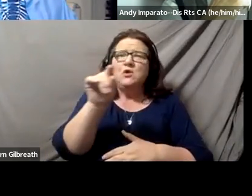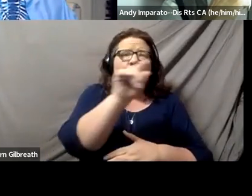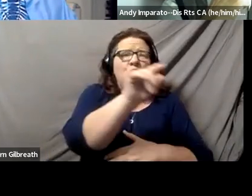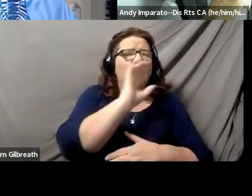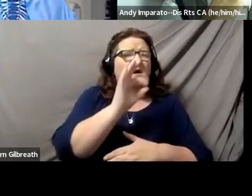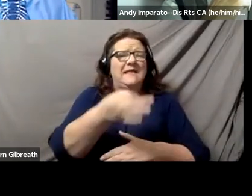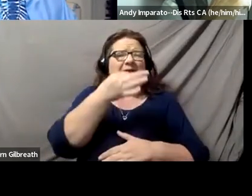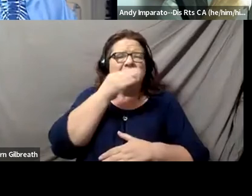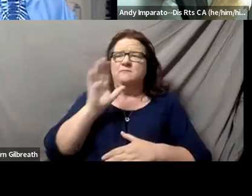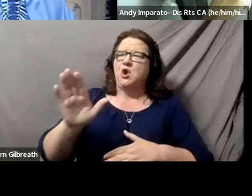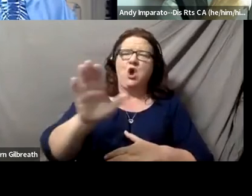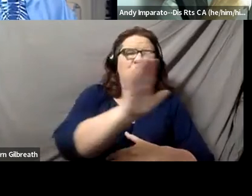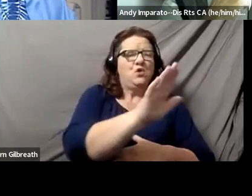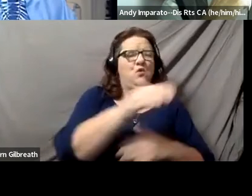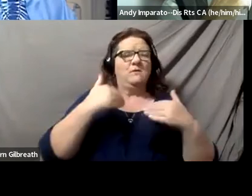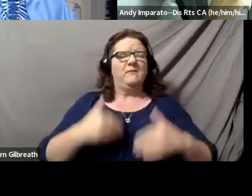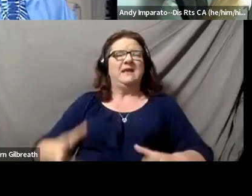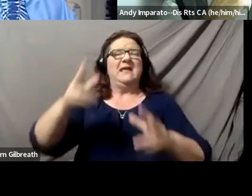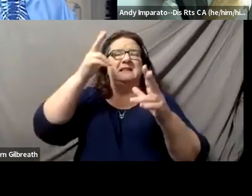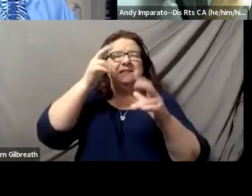It's about listening to people with lived experience